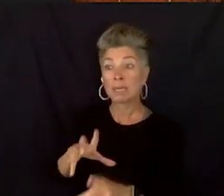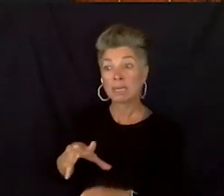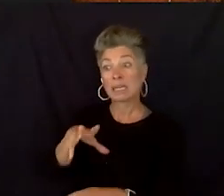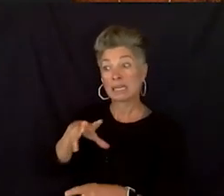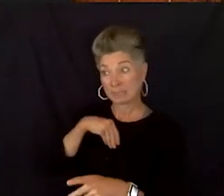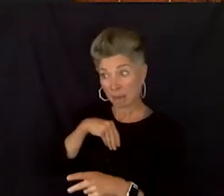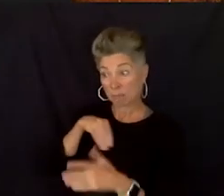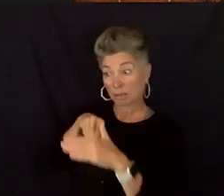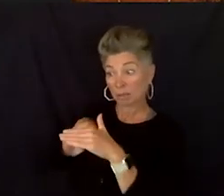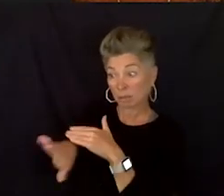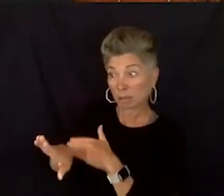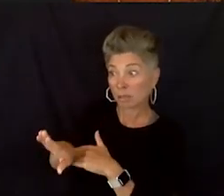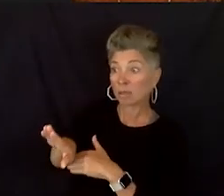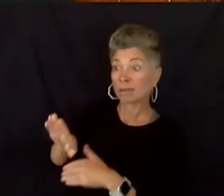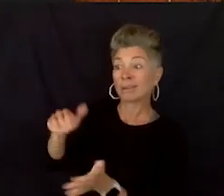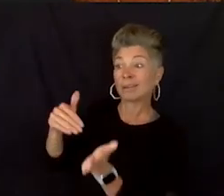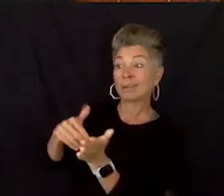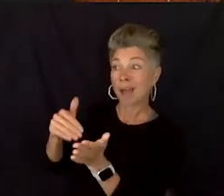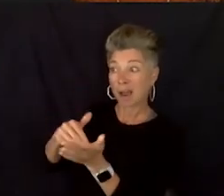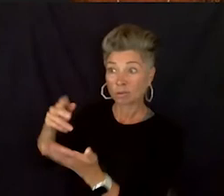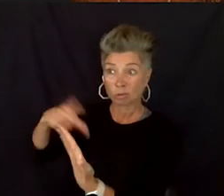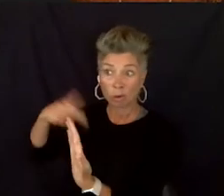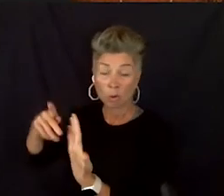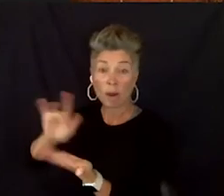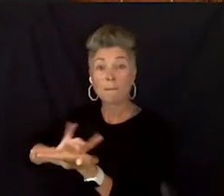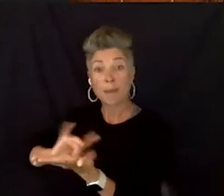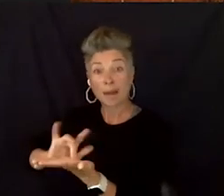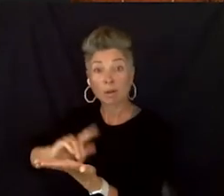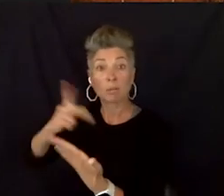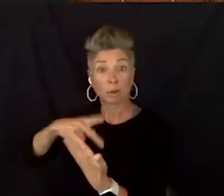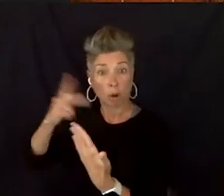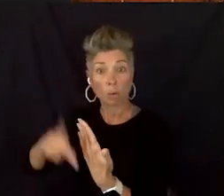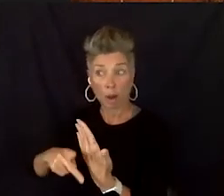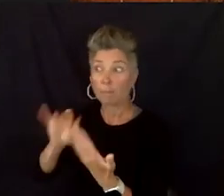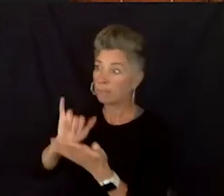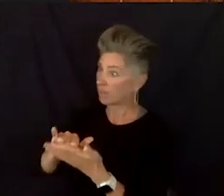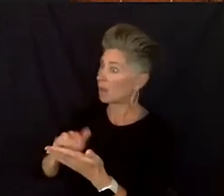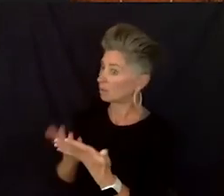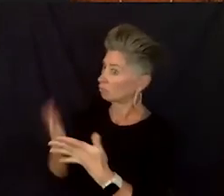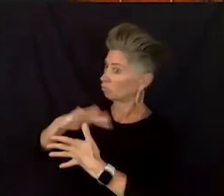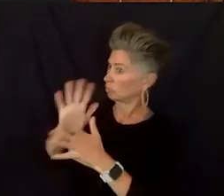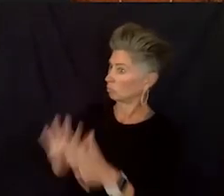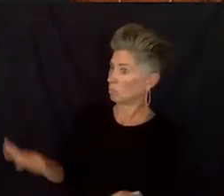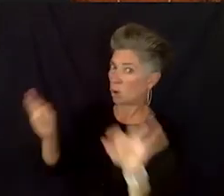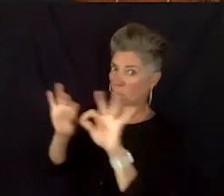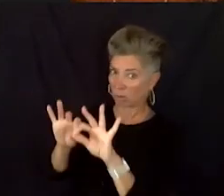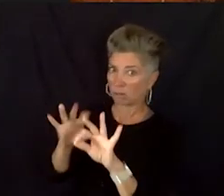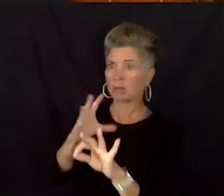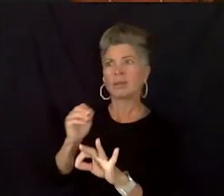and these uh medical programs, because we need them. We need doctors who speak our language from our neighborhood.